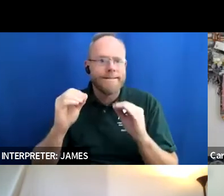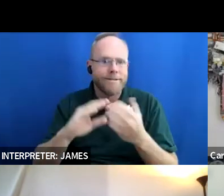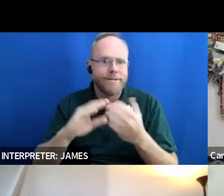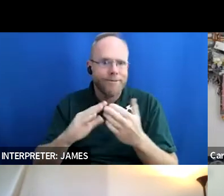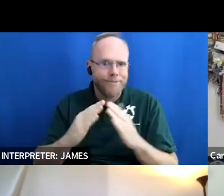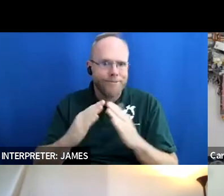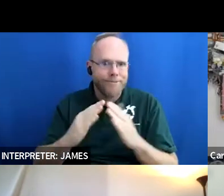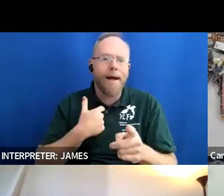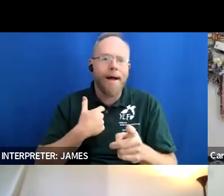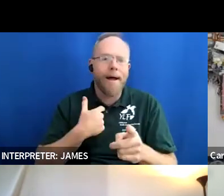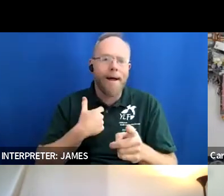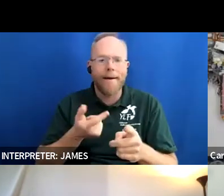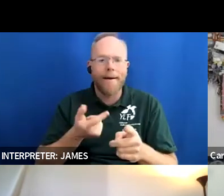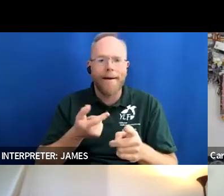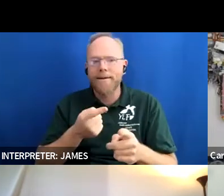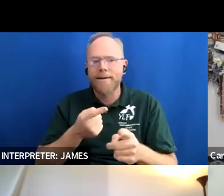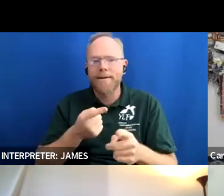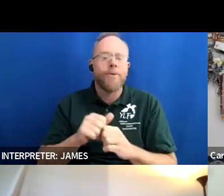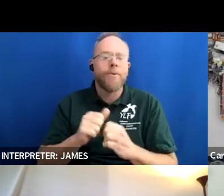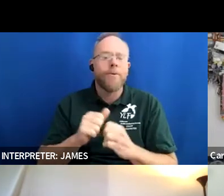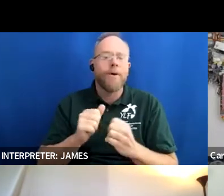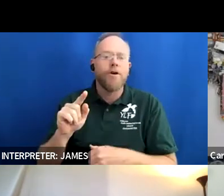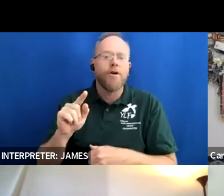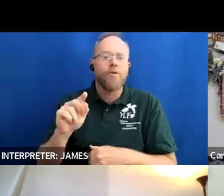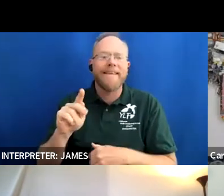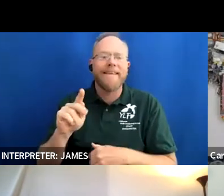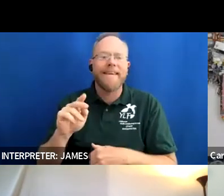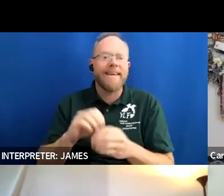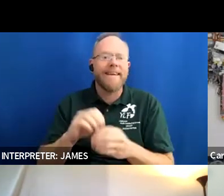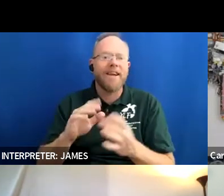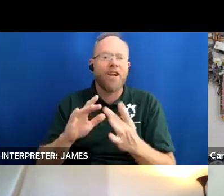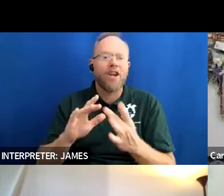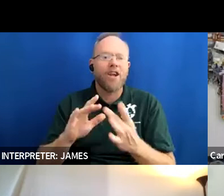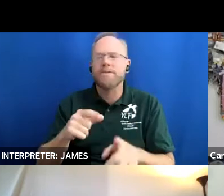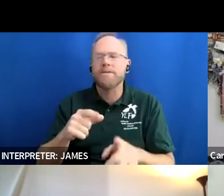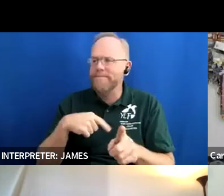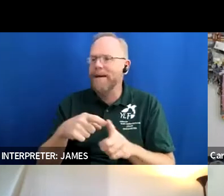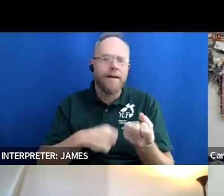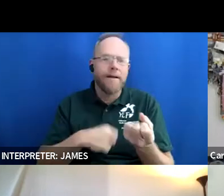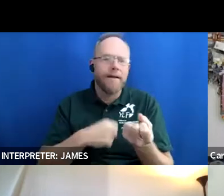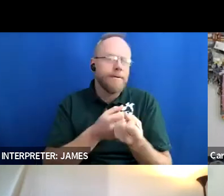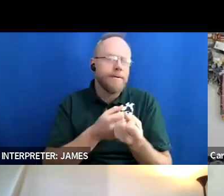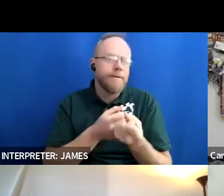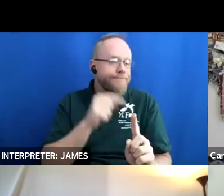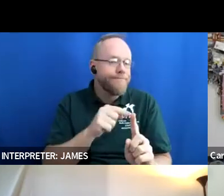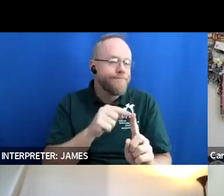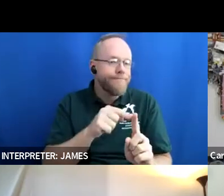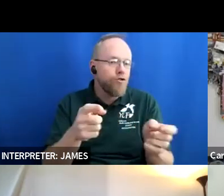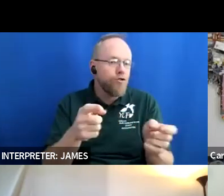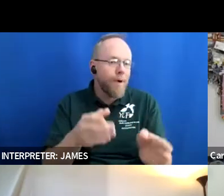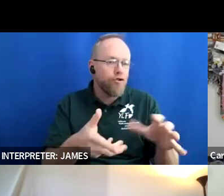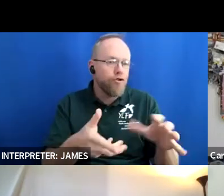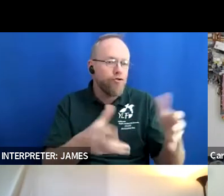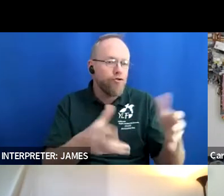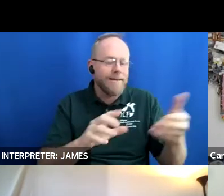grantees in the network and specializing advocacy around the direct care crisis around employment